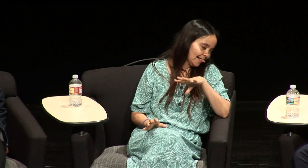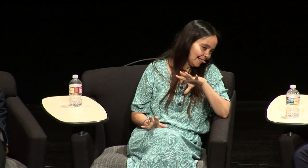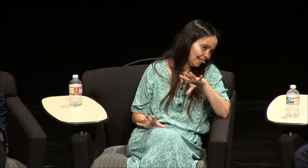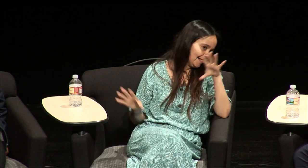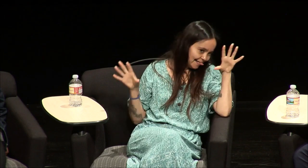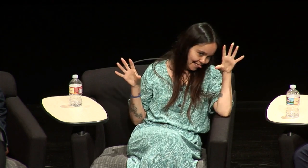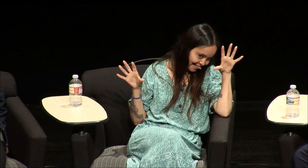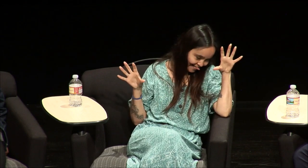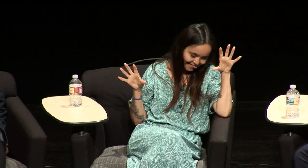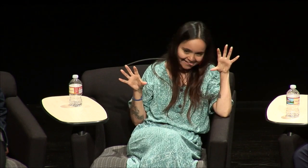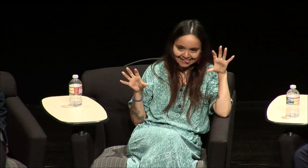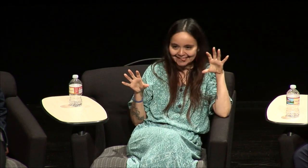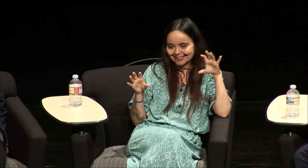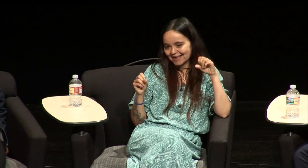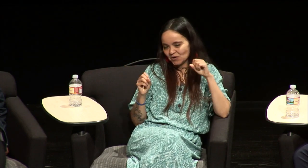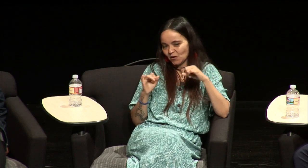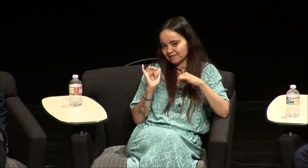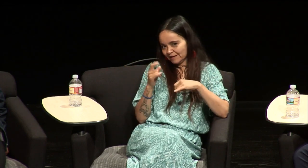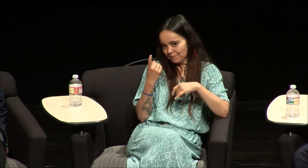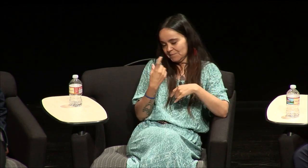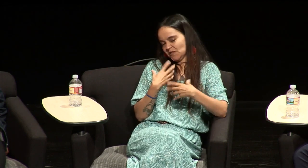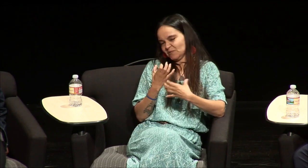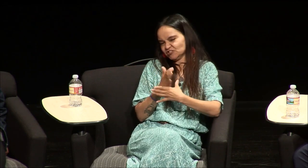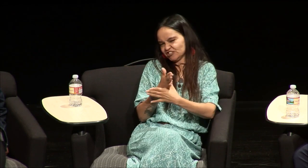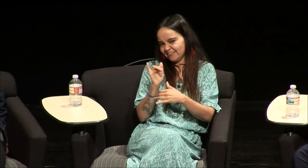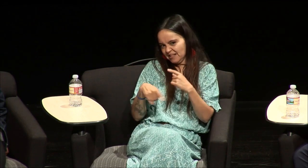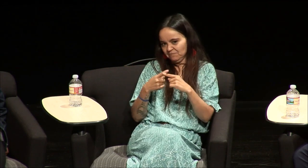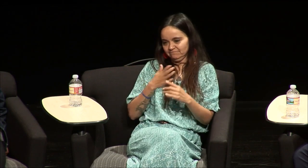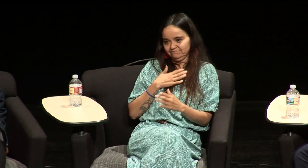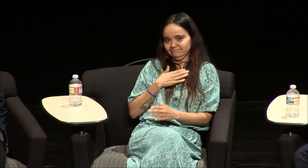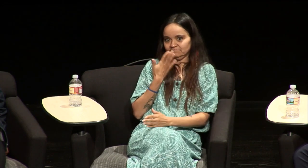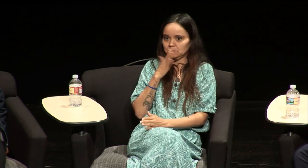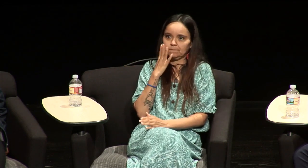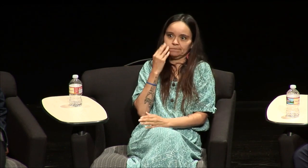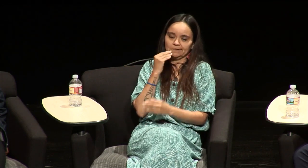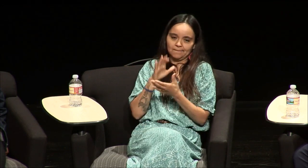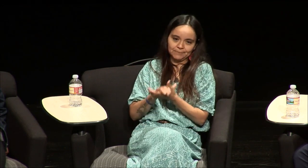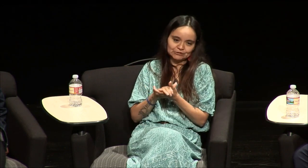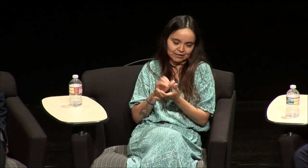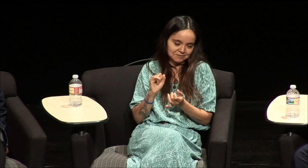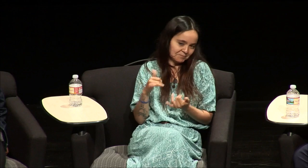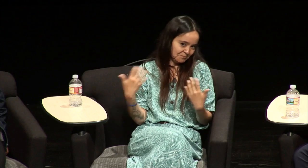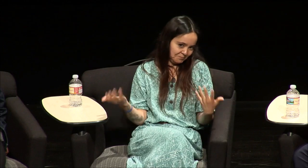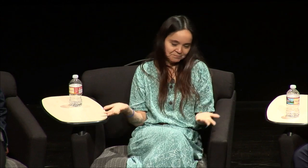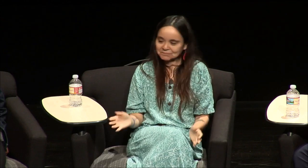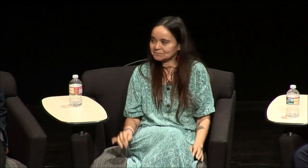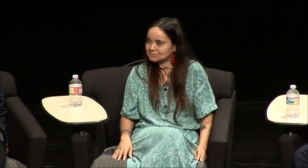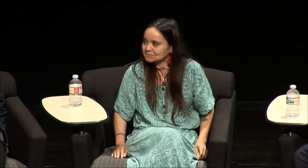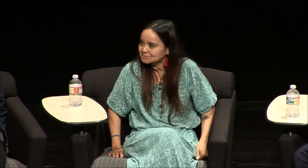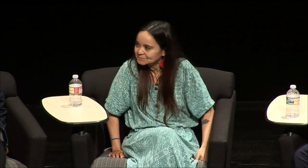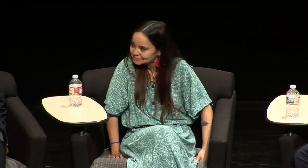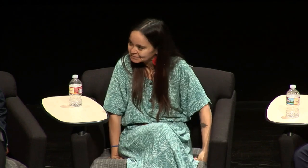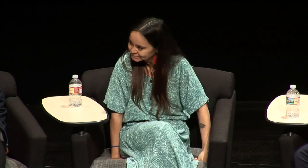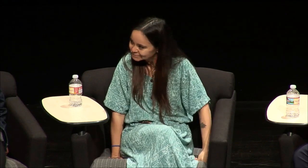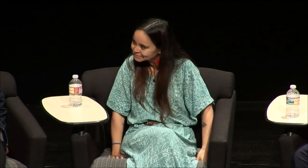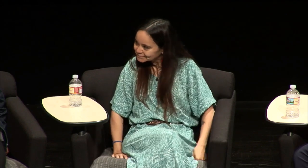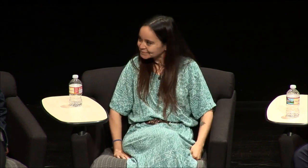them to be hearing and I was like oh no so that's one thing that I wanted to share was just a bad experience that I had while I was married